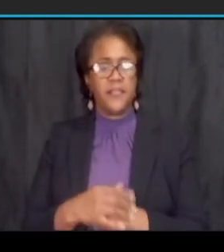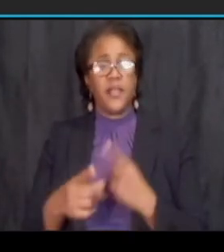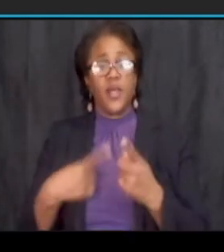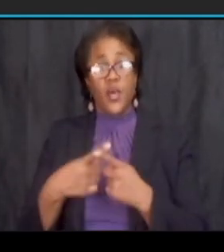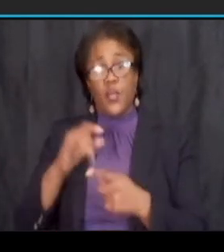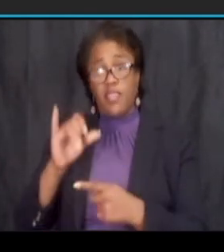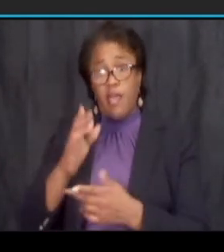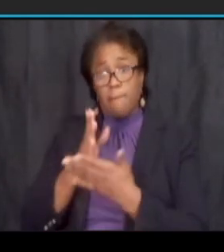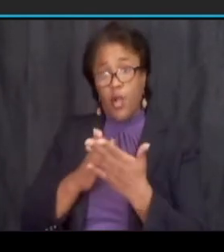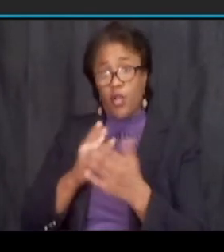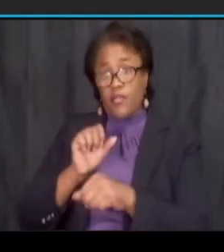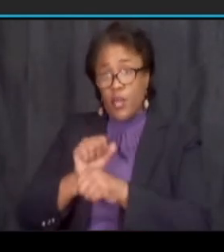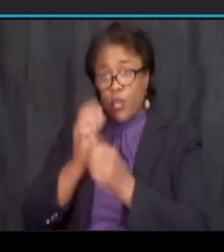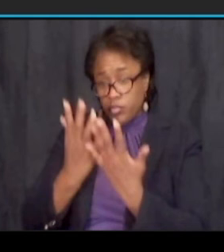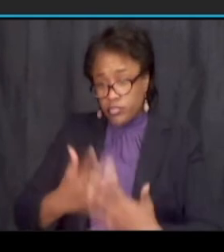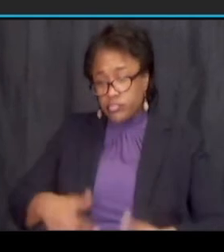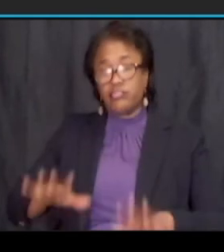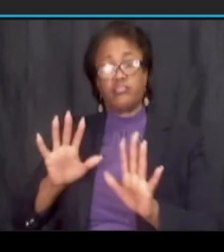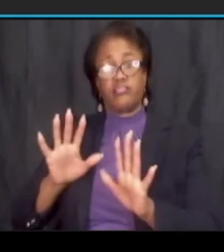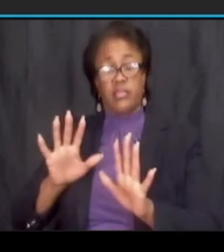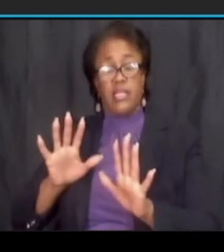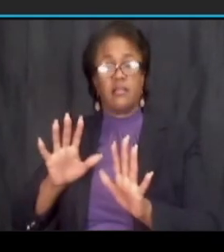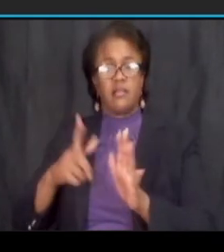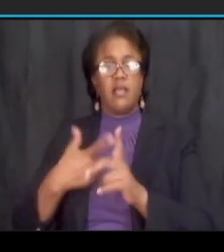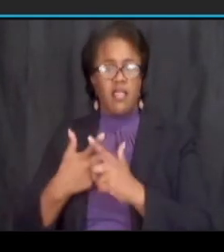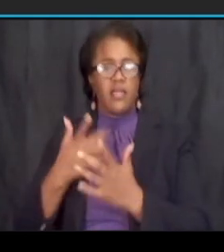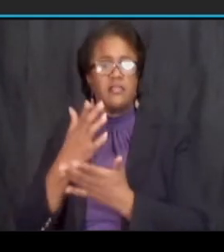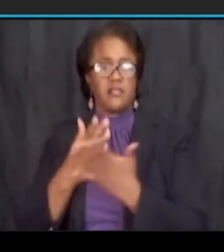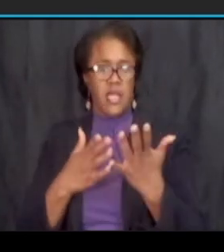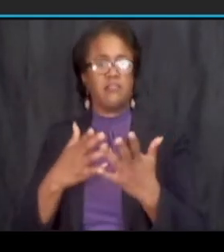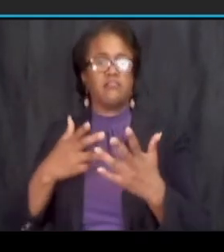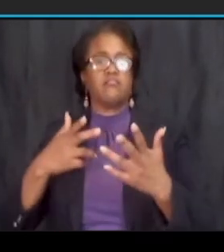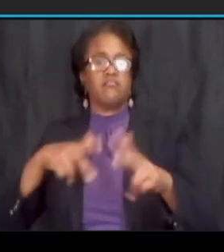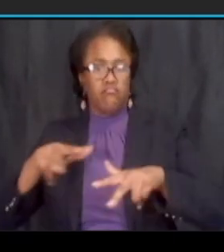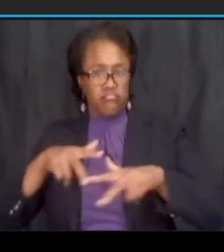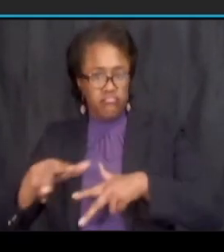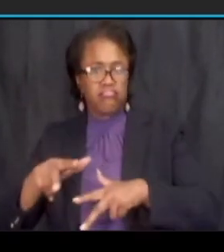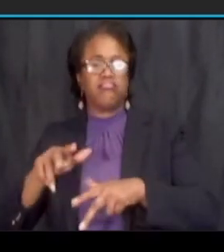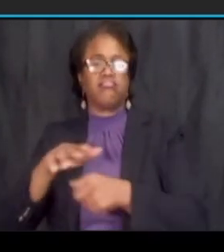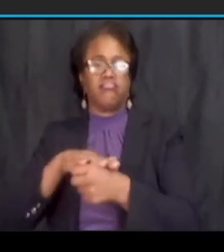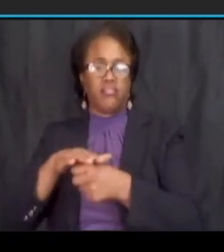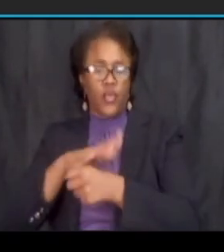of the work is done and the sub the pedestrian will be moved on the other side on the north side